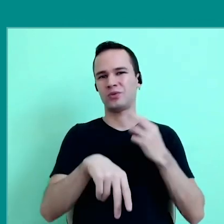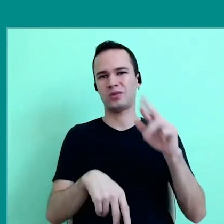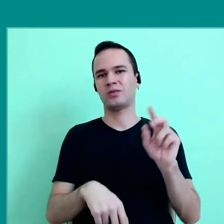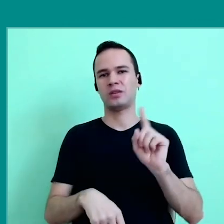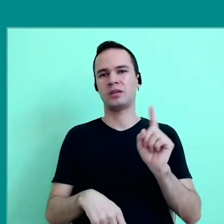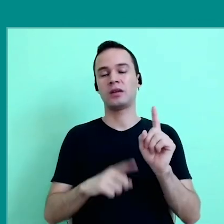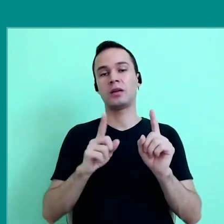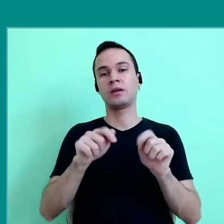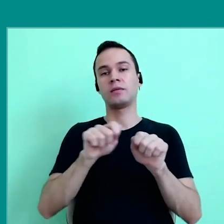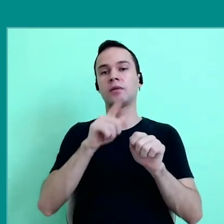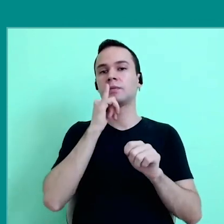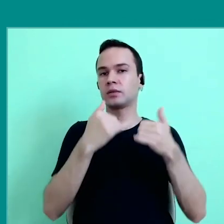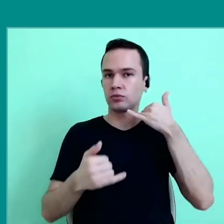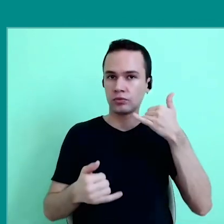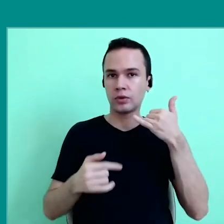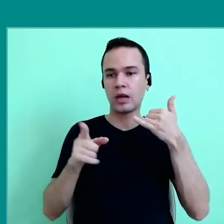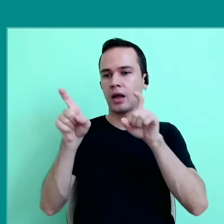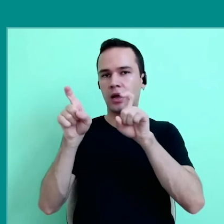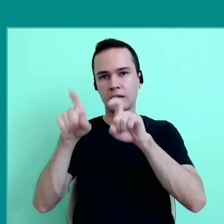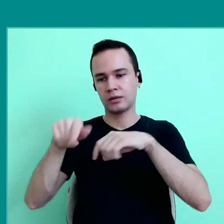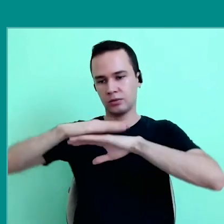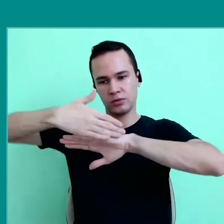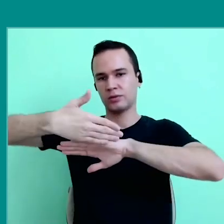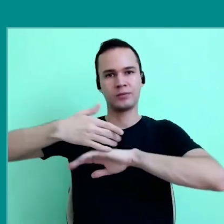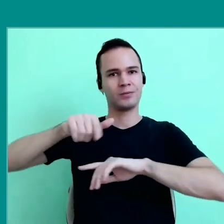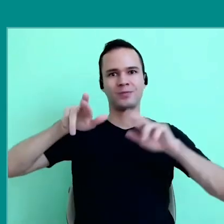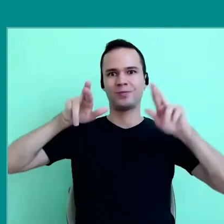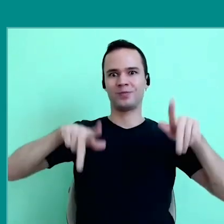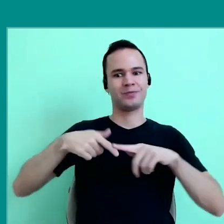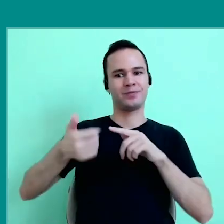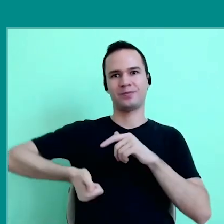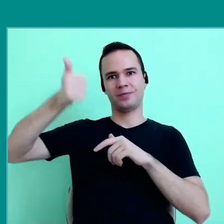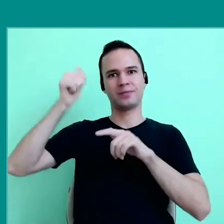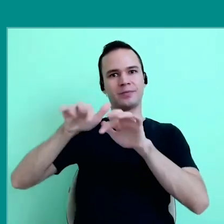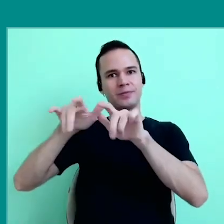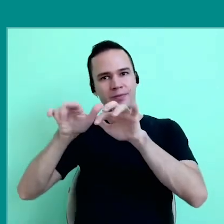use a cell phone or a laptop, in terms, for example, of text production.